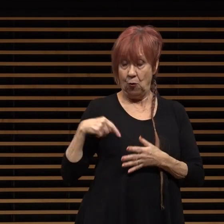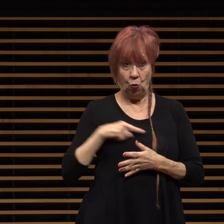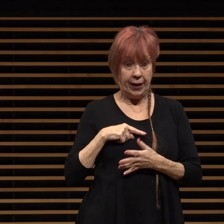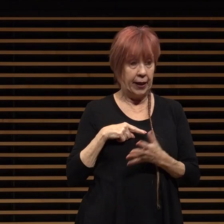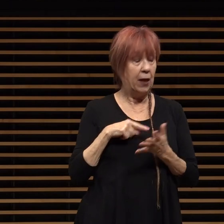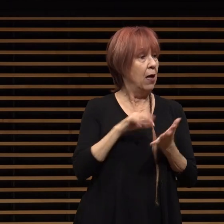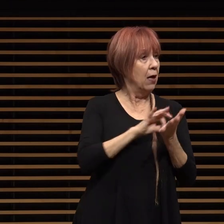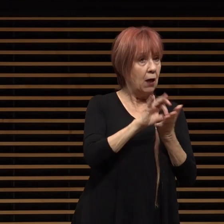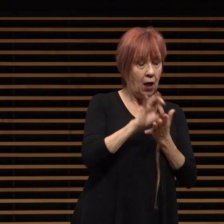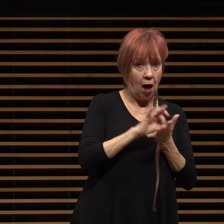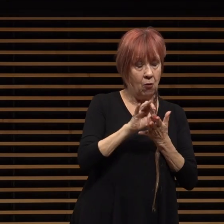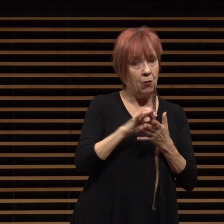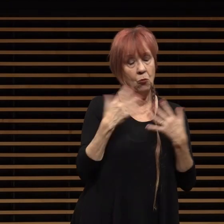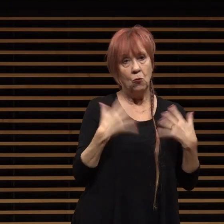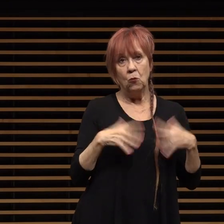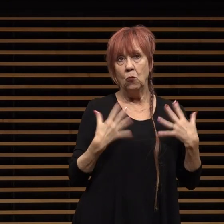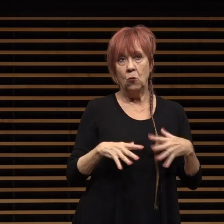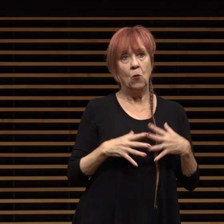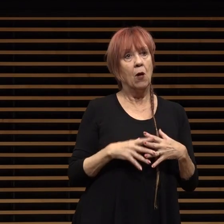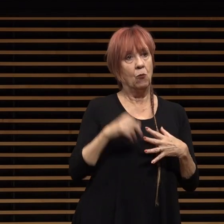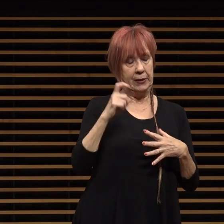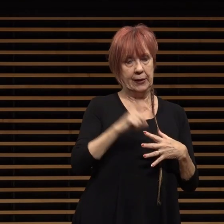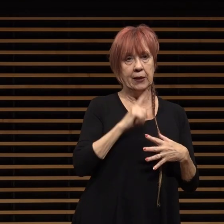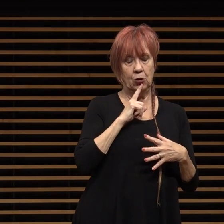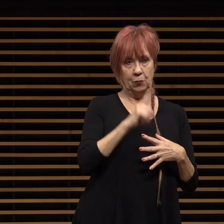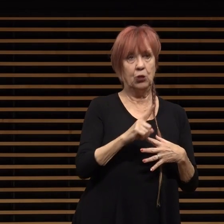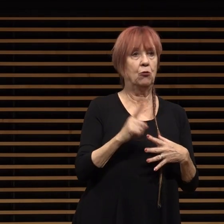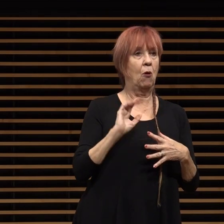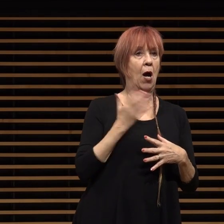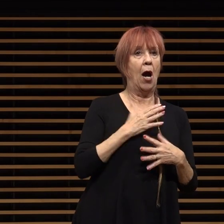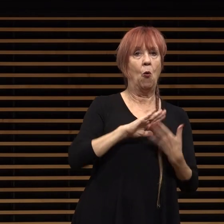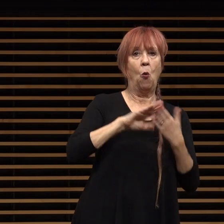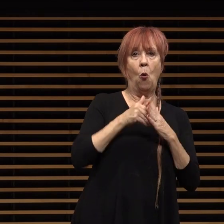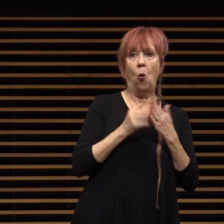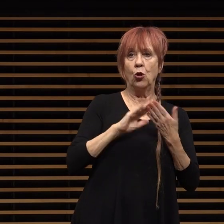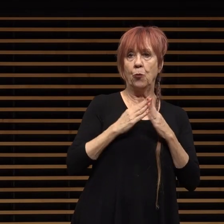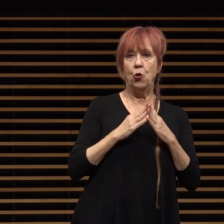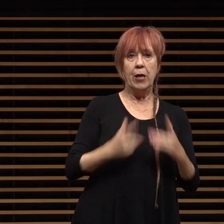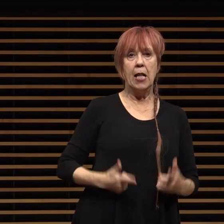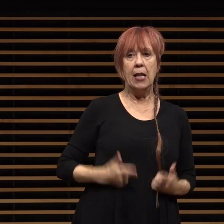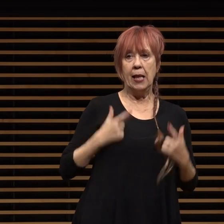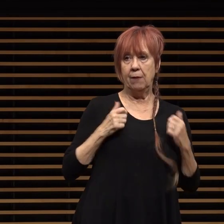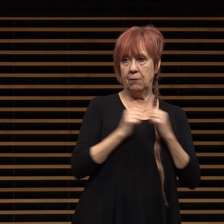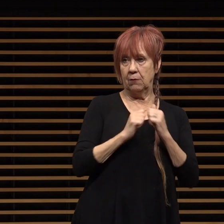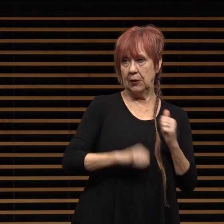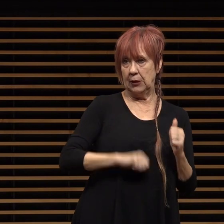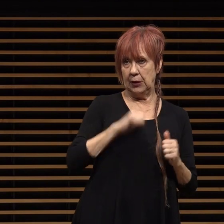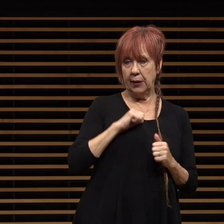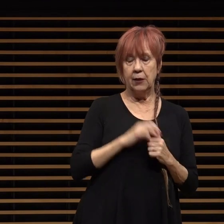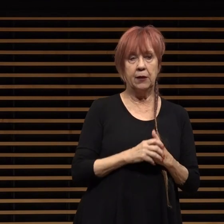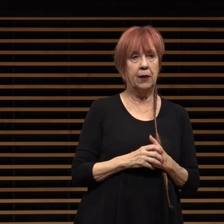entire community is living with dignity